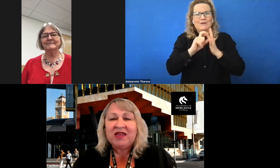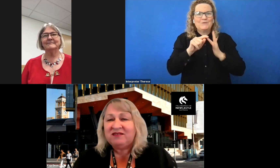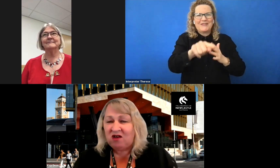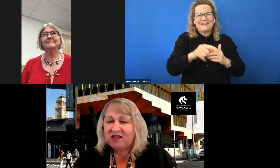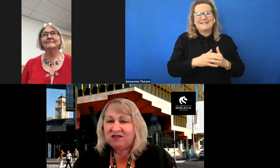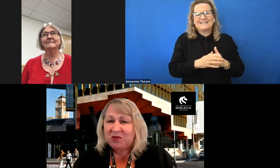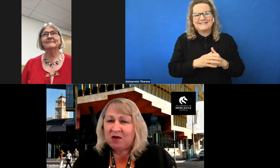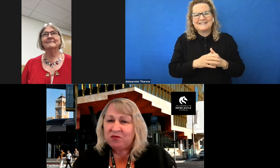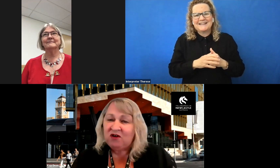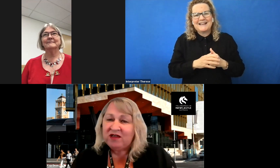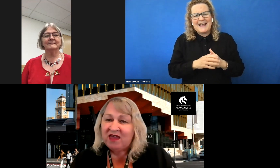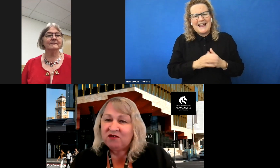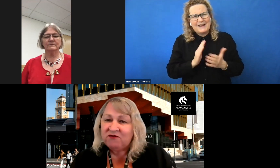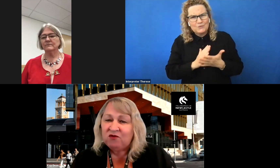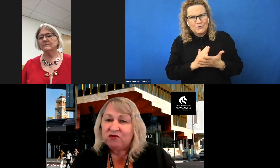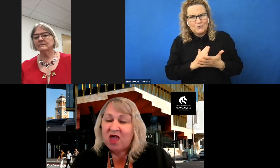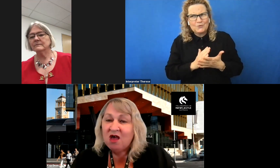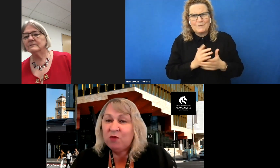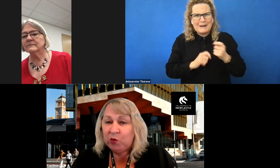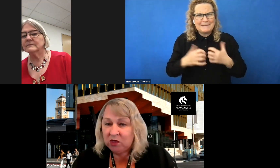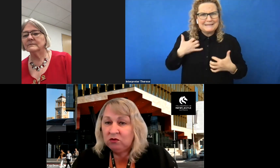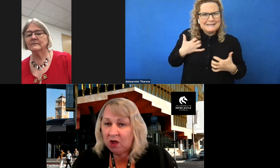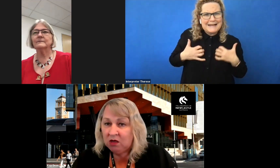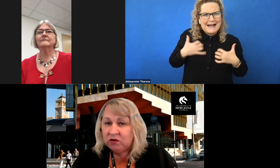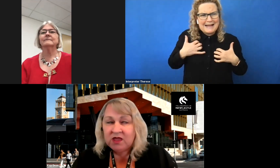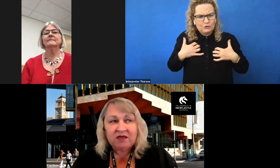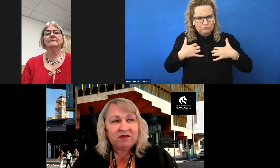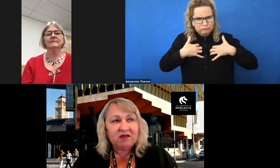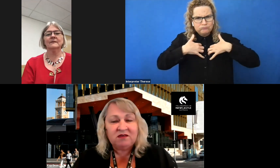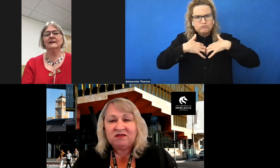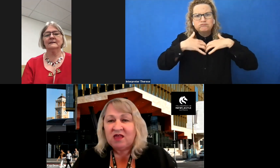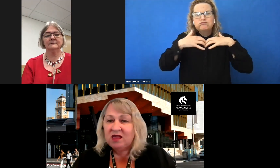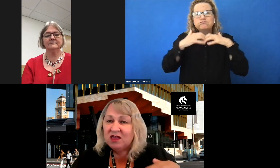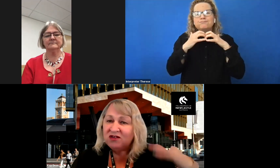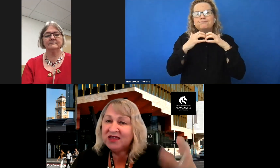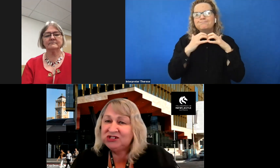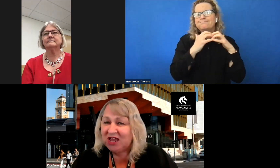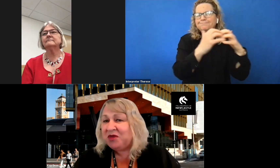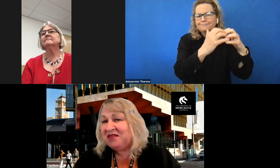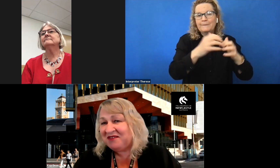excited to be able to try and take it forward. But we all know in our sectors that you need champions